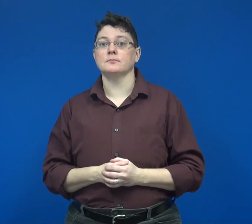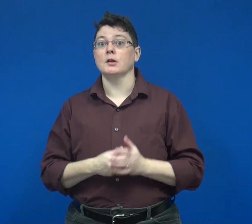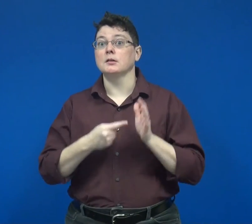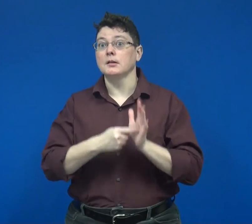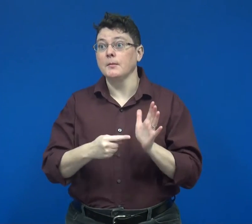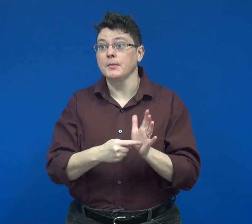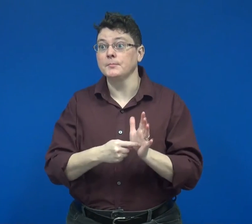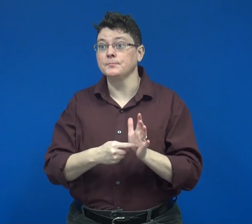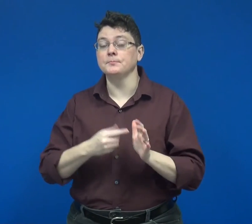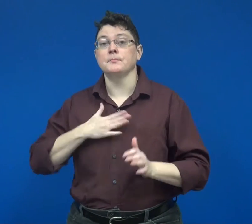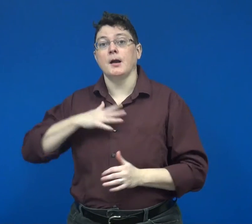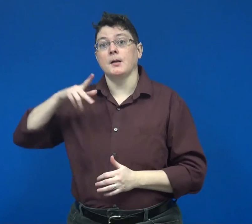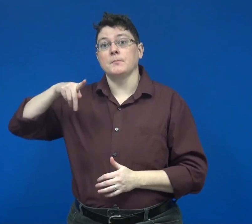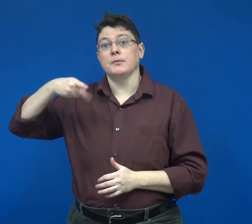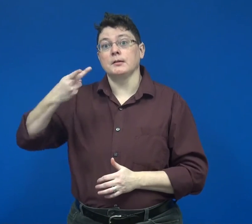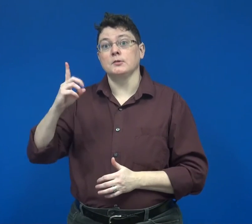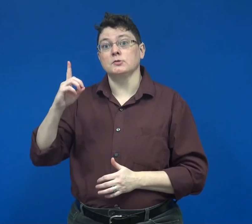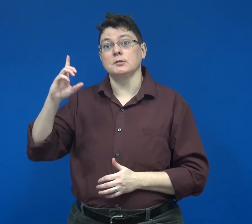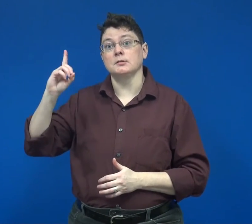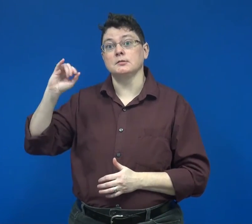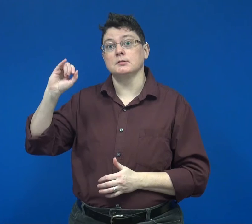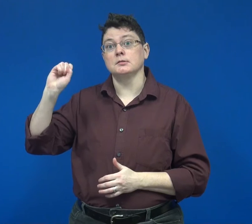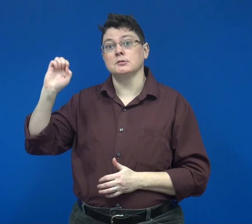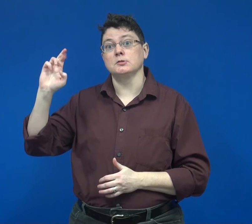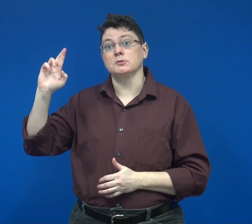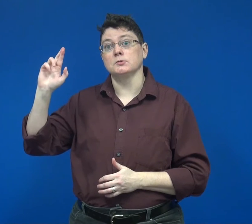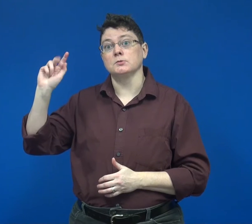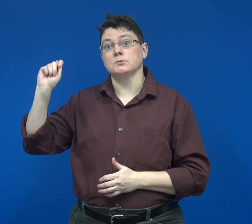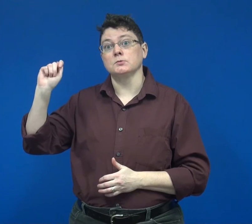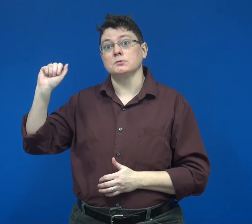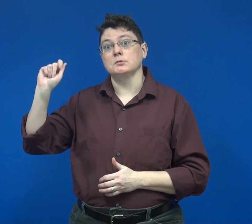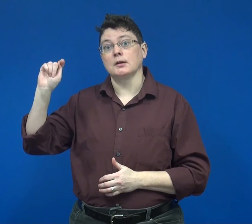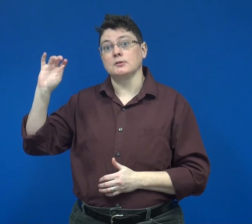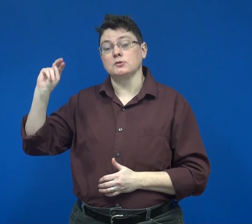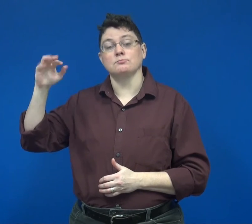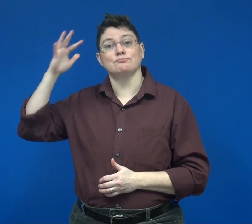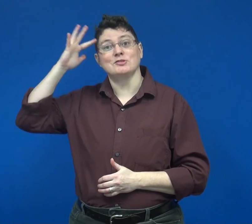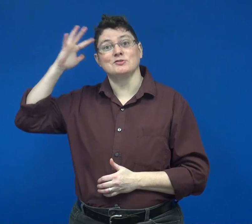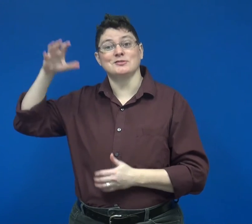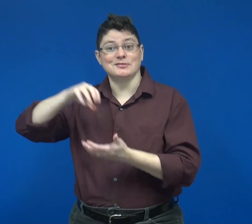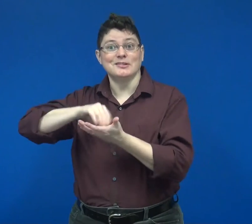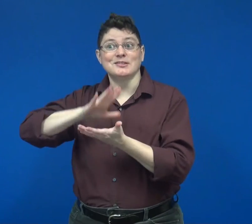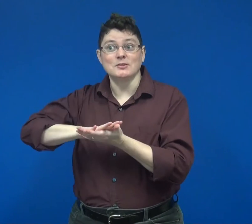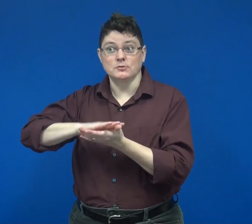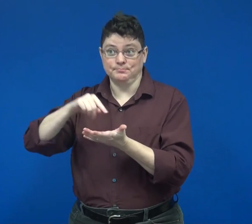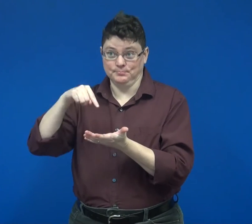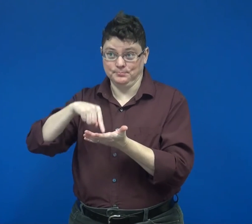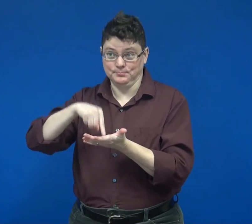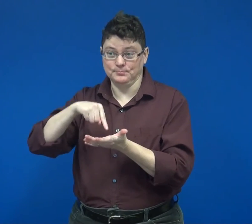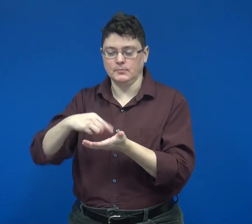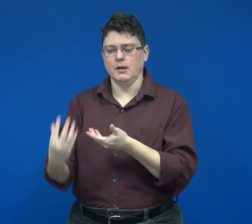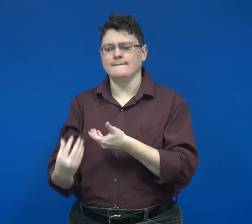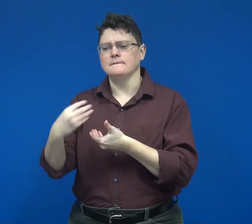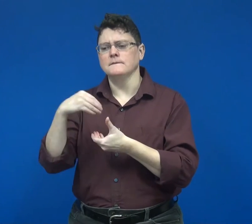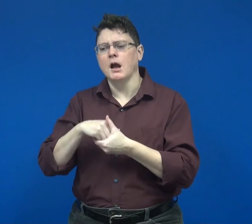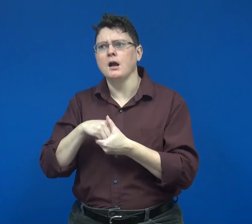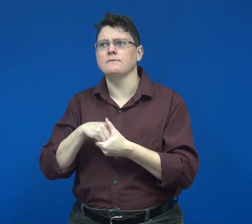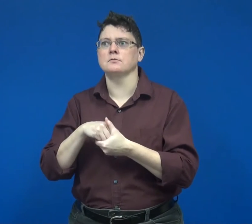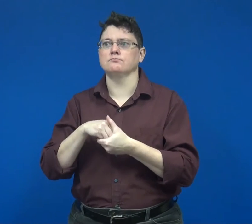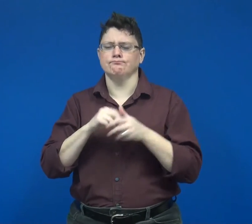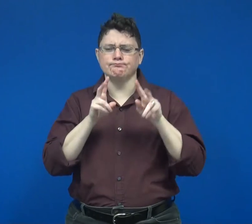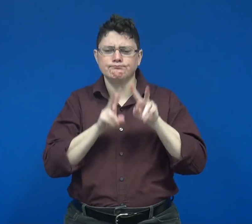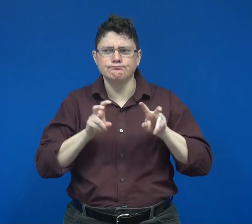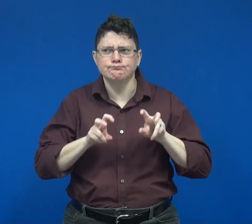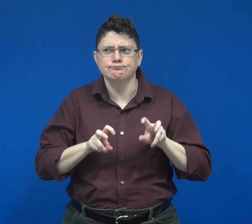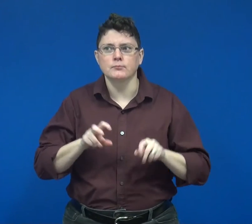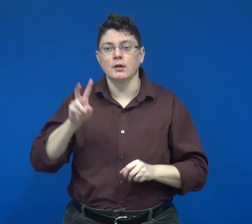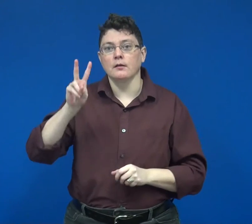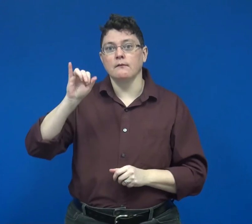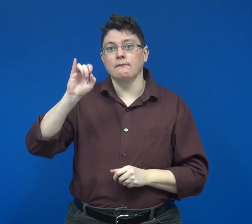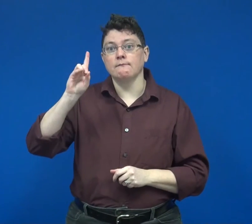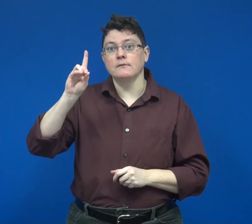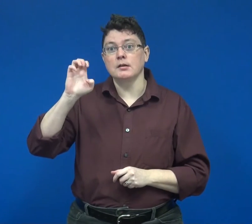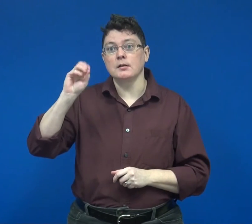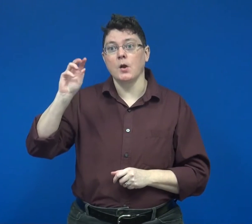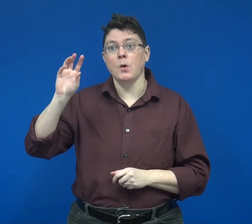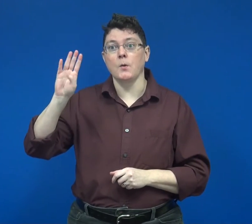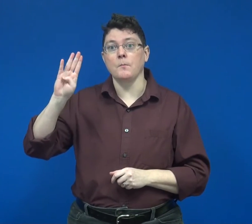For example, my PhD dissertation involved examining video blogs (vlogs)